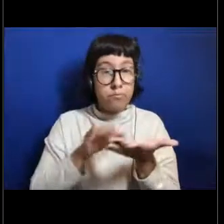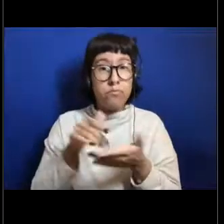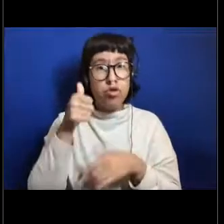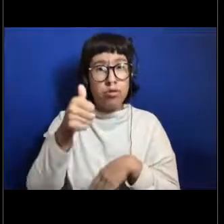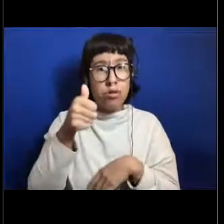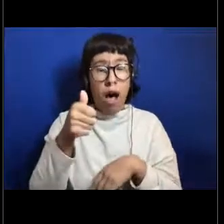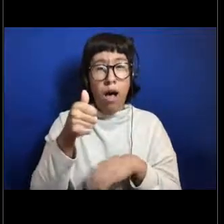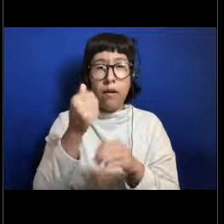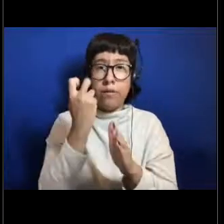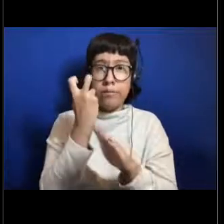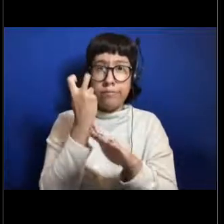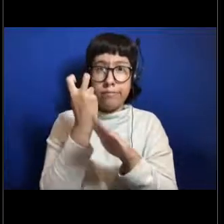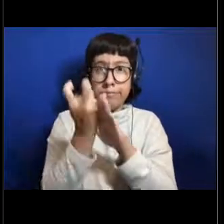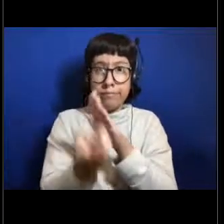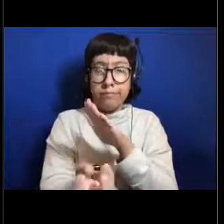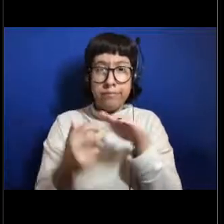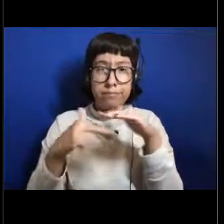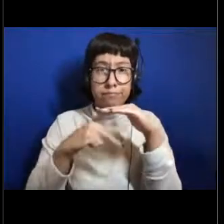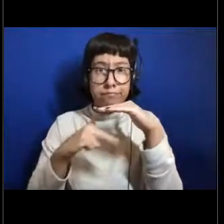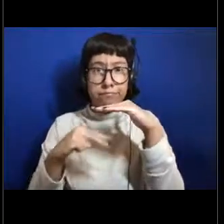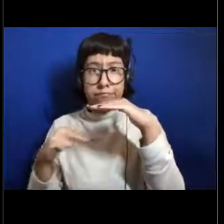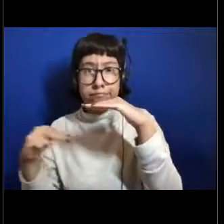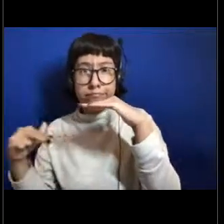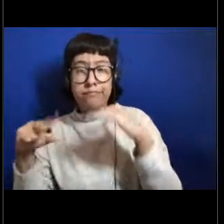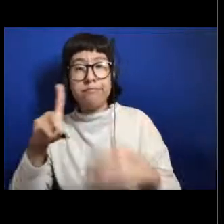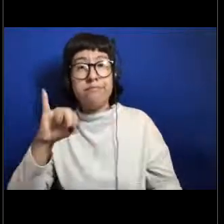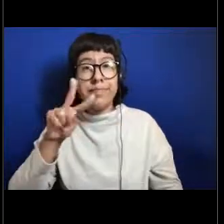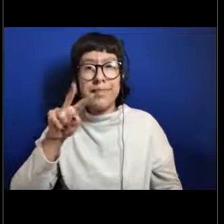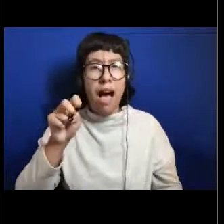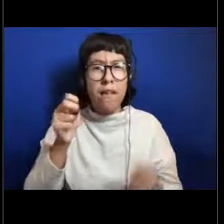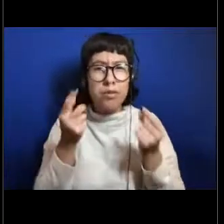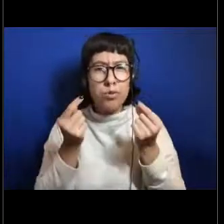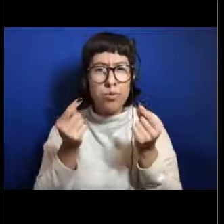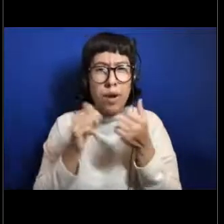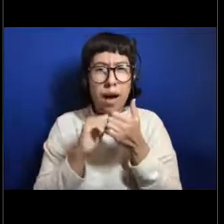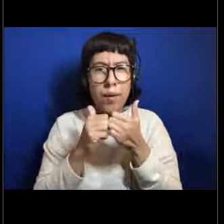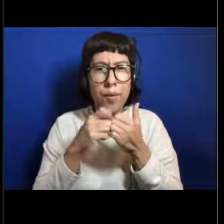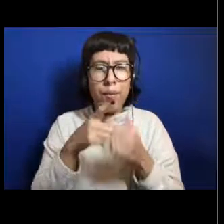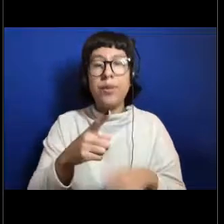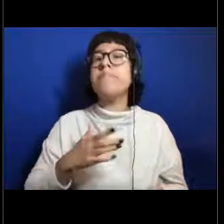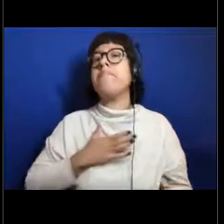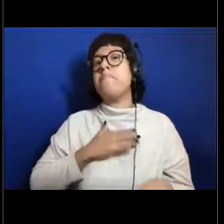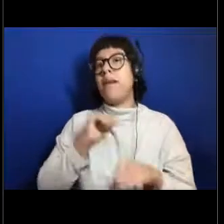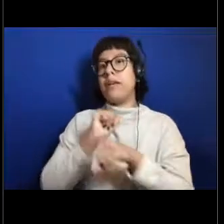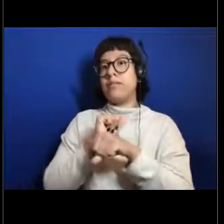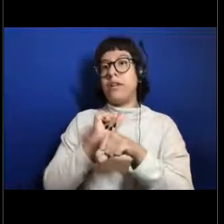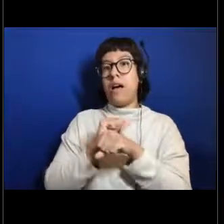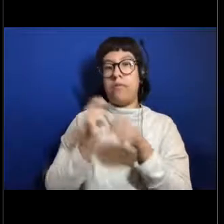or are you watching remotely for your job? So for my job, a lot of times what I'm doing is I'm